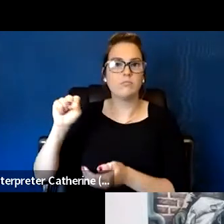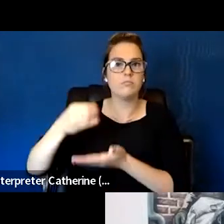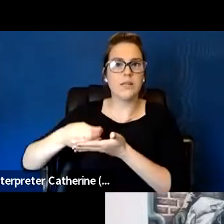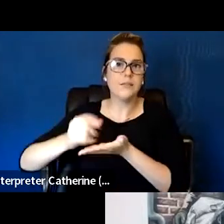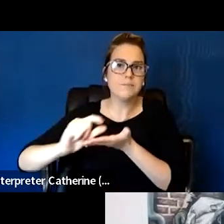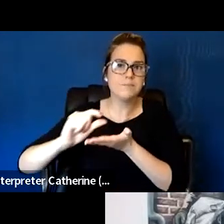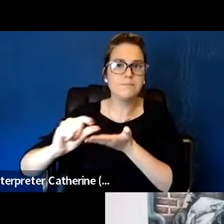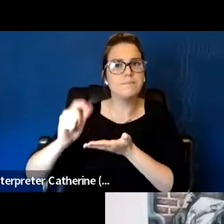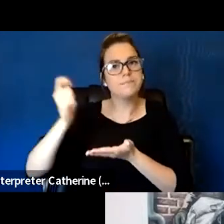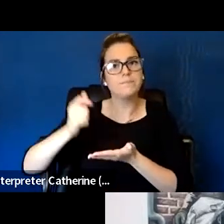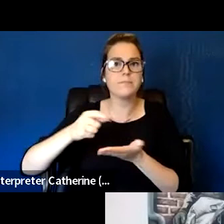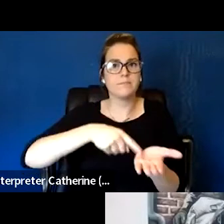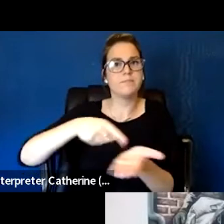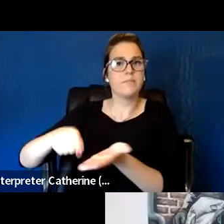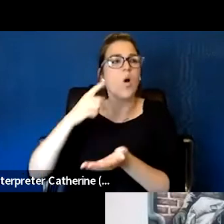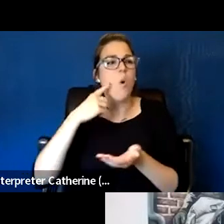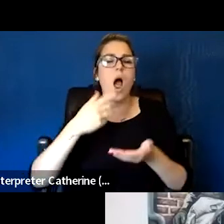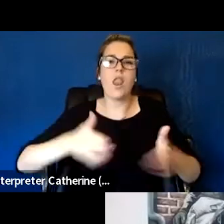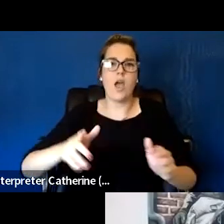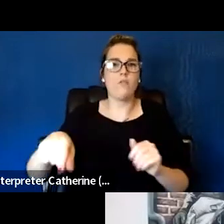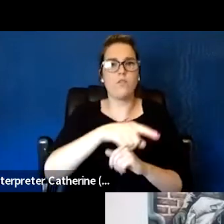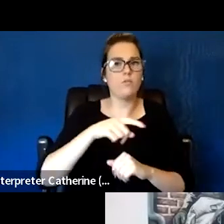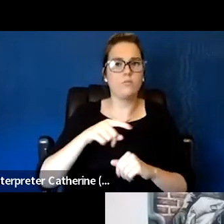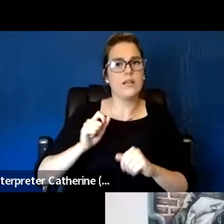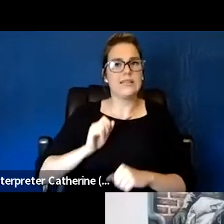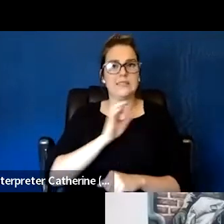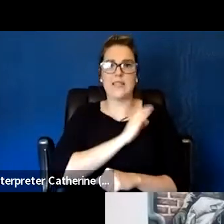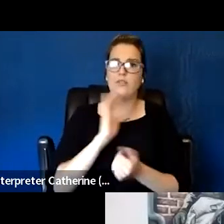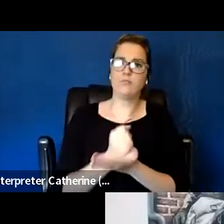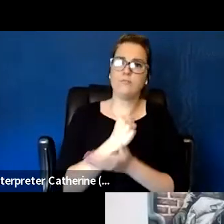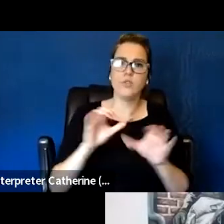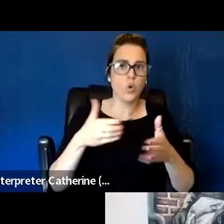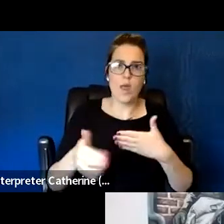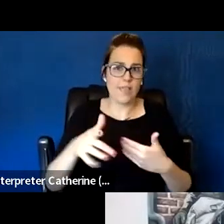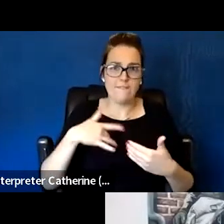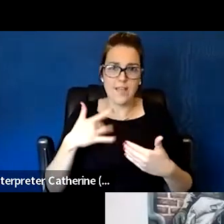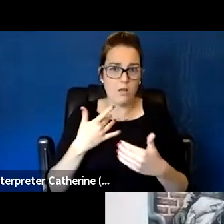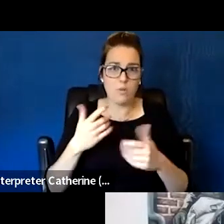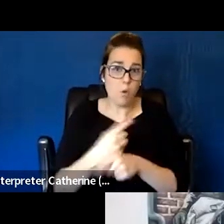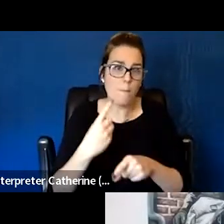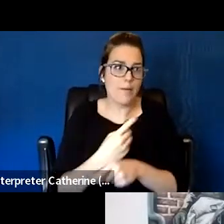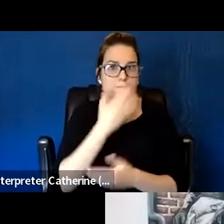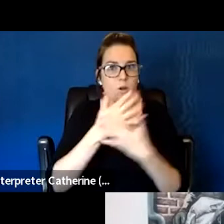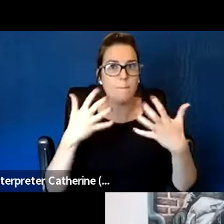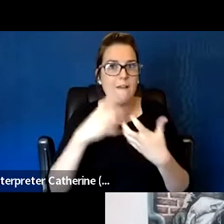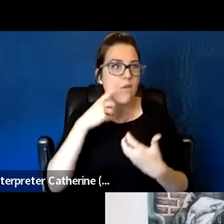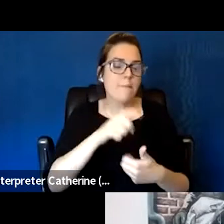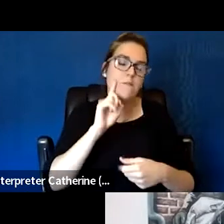that they feel most appropriate, whether it's yoga, whether it's a massage, whatever they feel that is best suited for them.